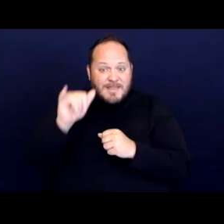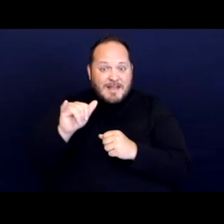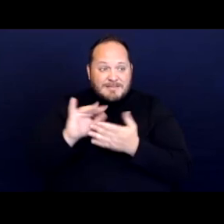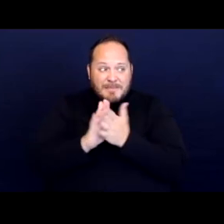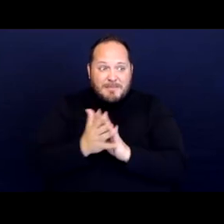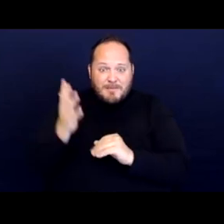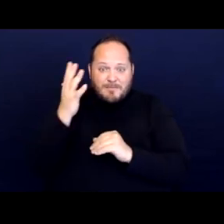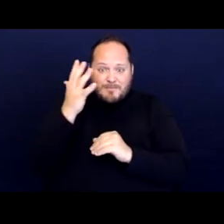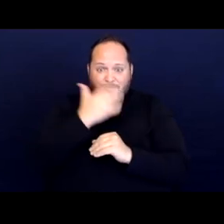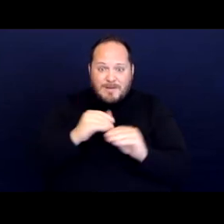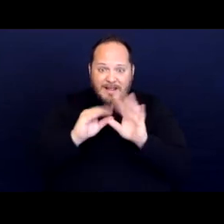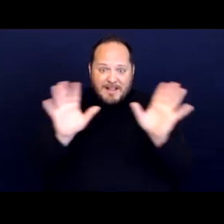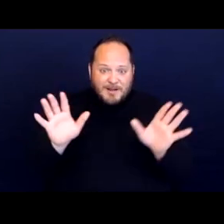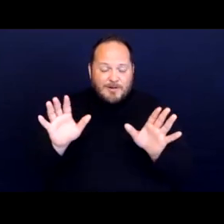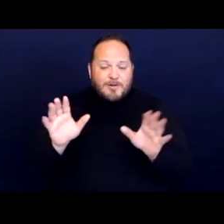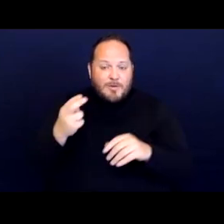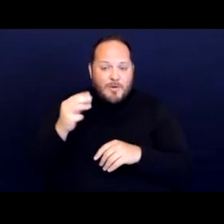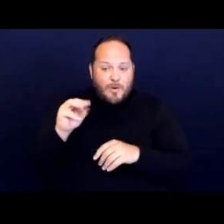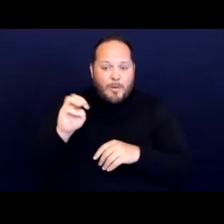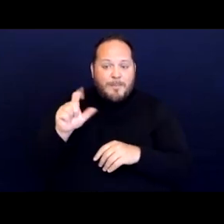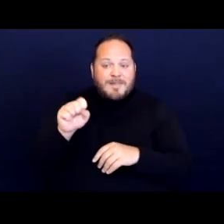that homelessness and disability